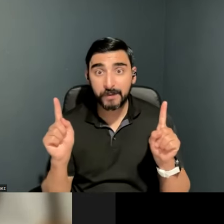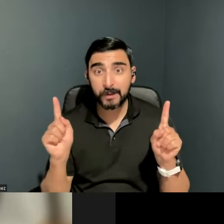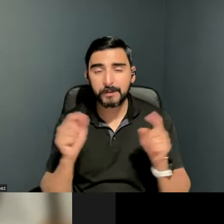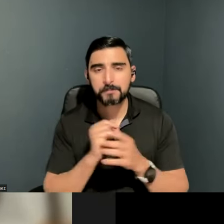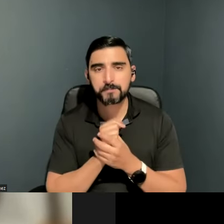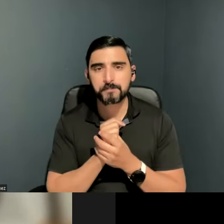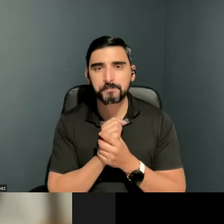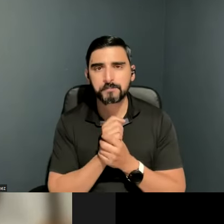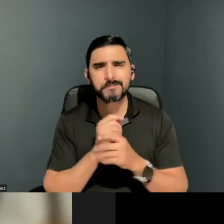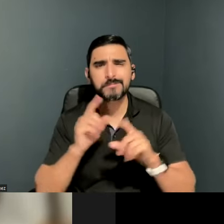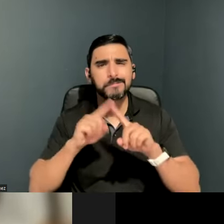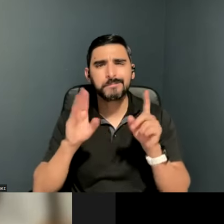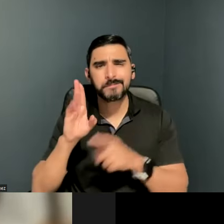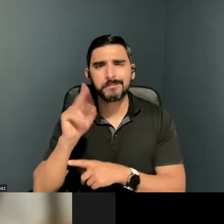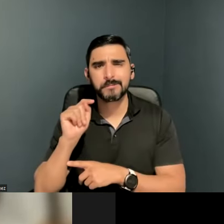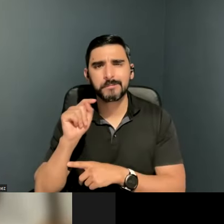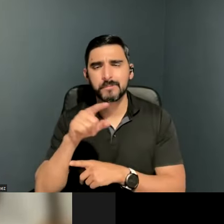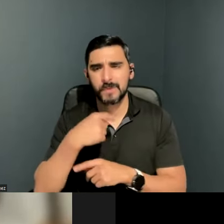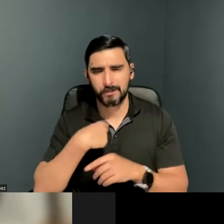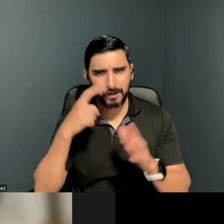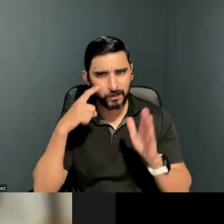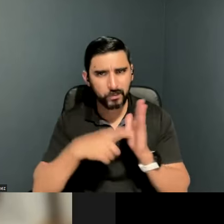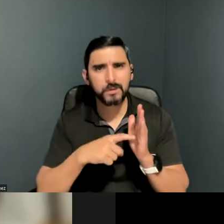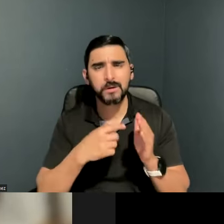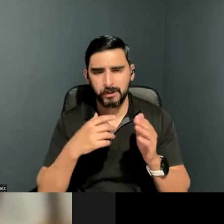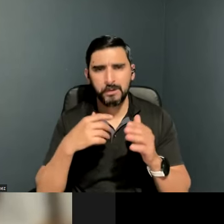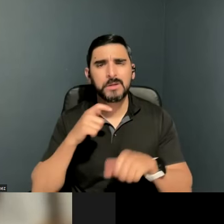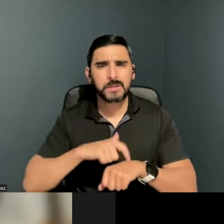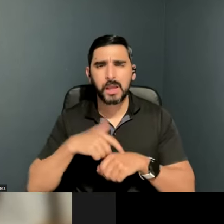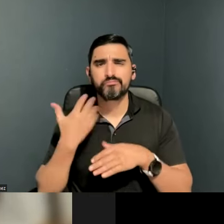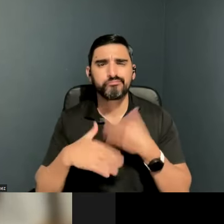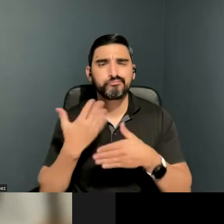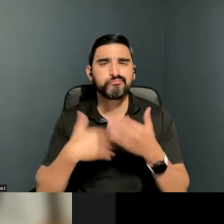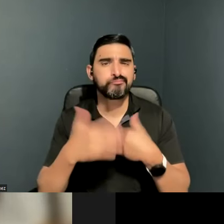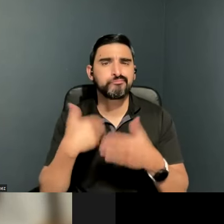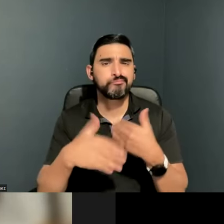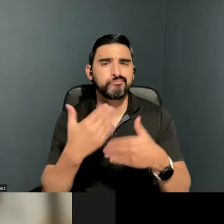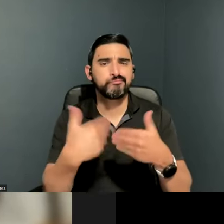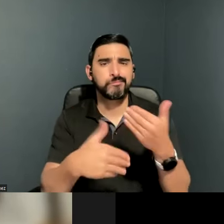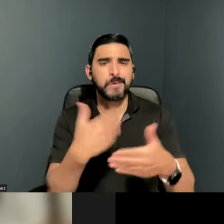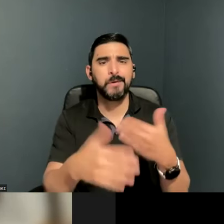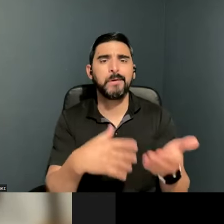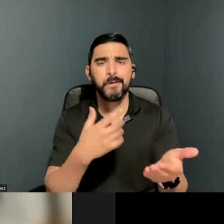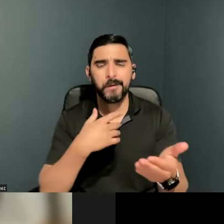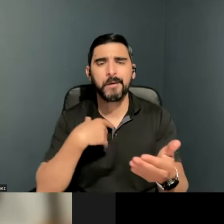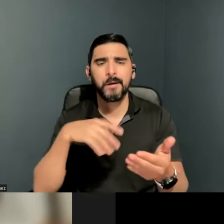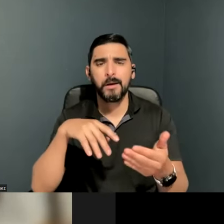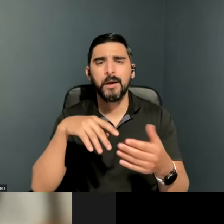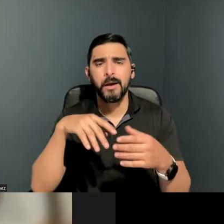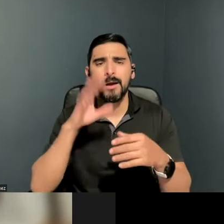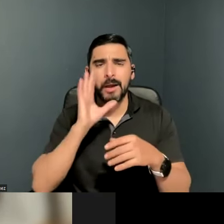But I noticed that over the years, I would find workarounds. I would find things that allowed me